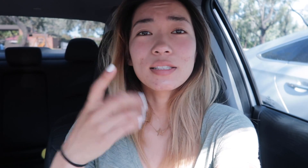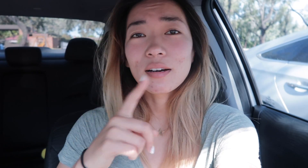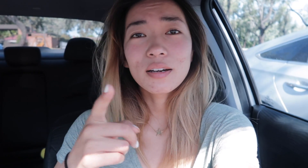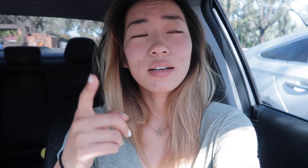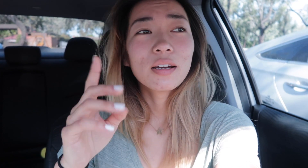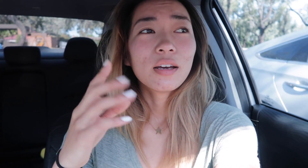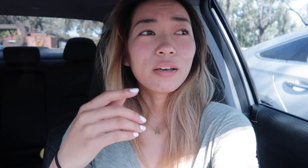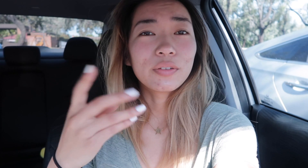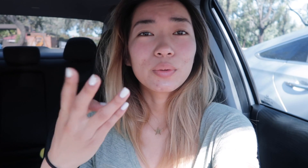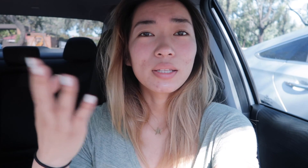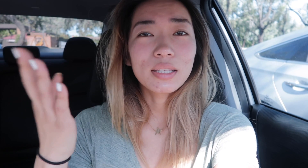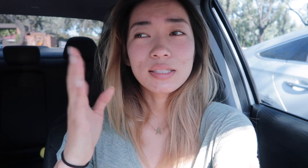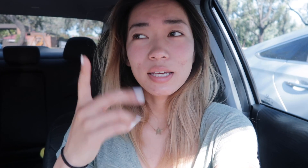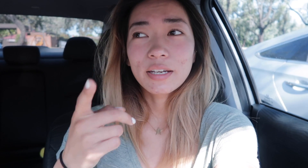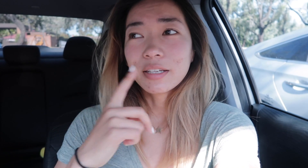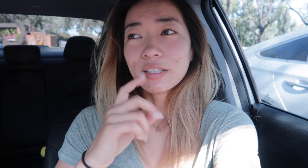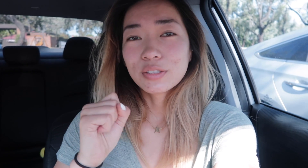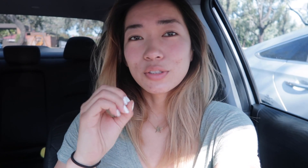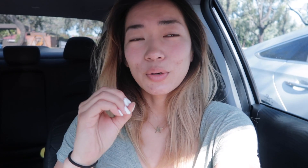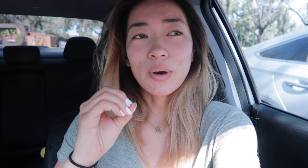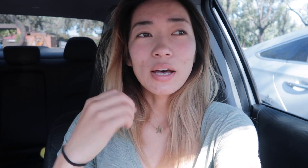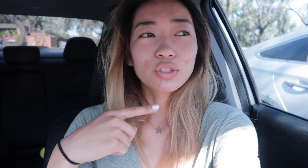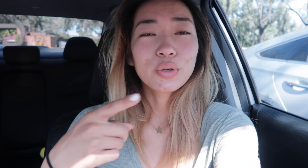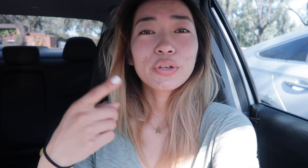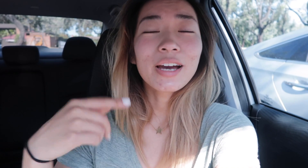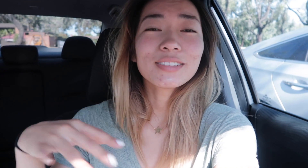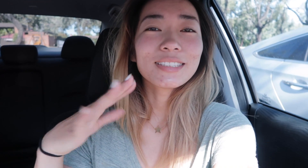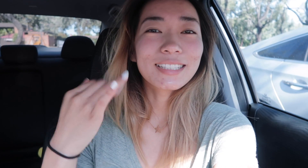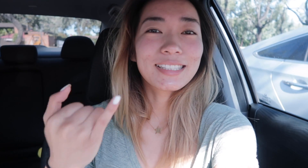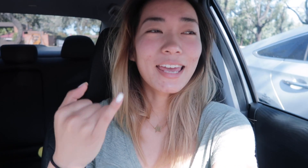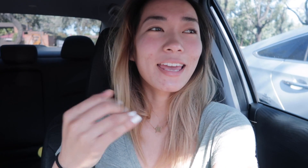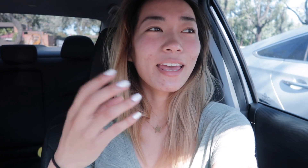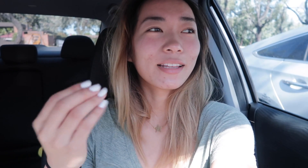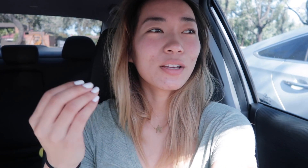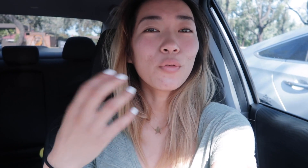are a few of the things there so I'll show her around today and hopefully